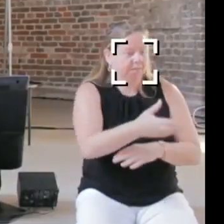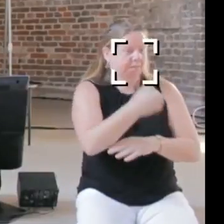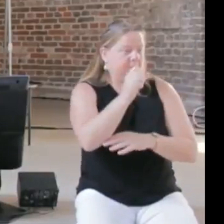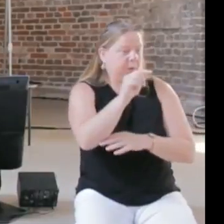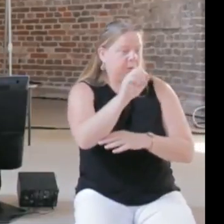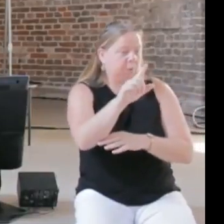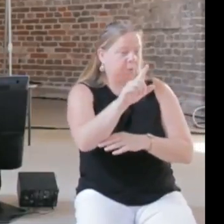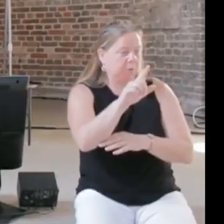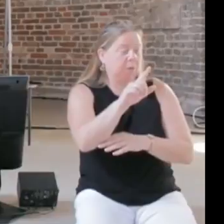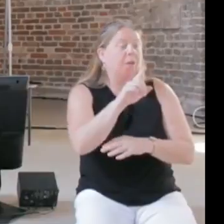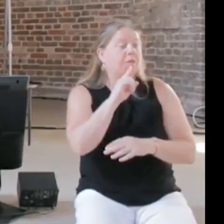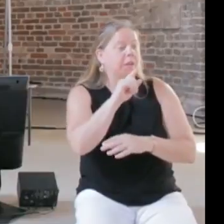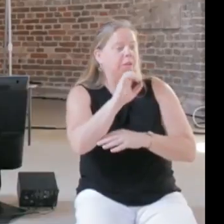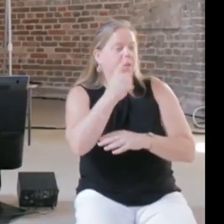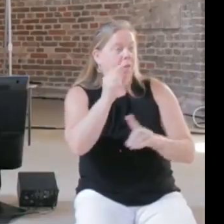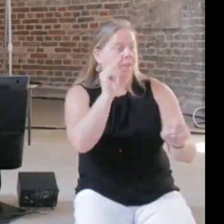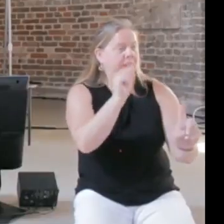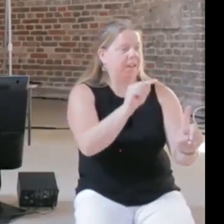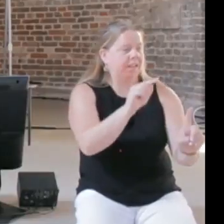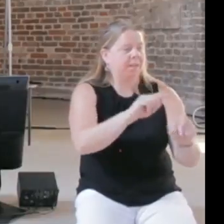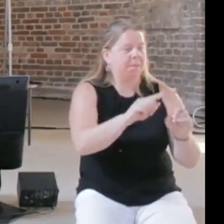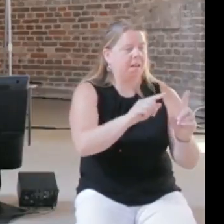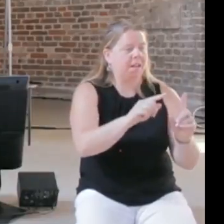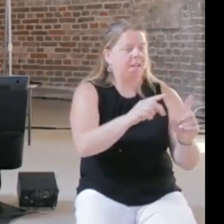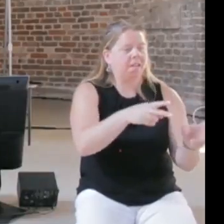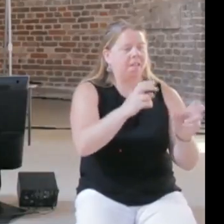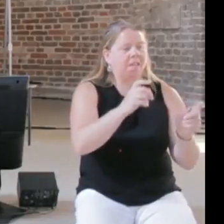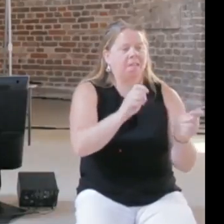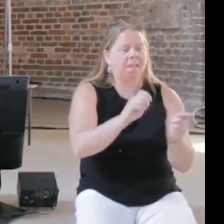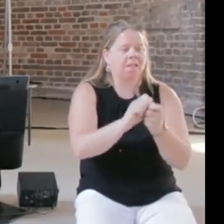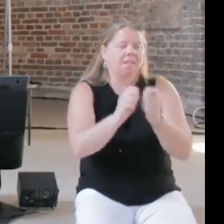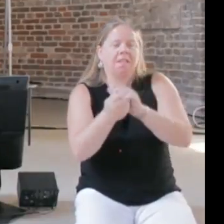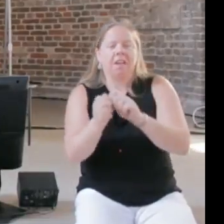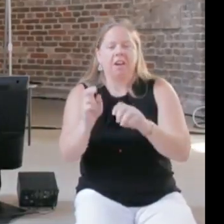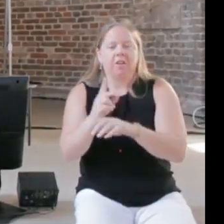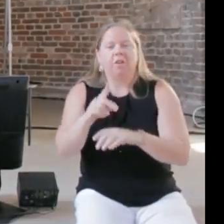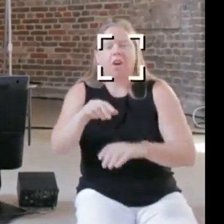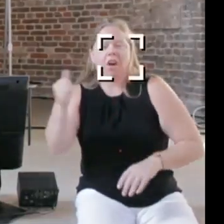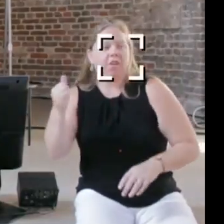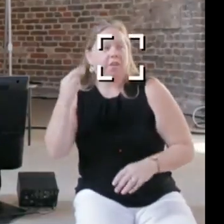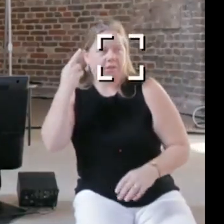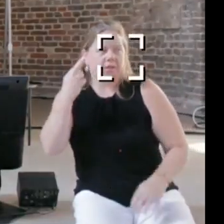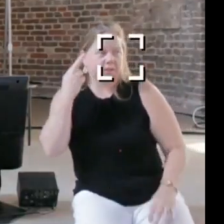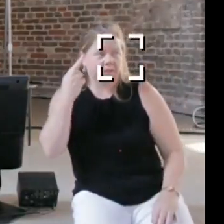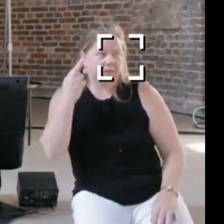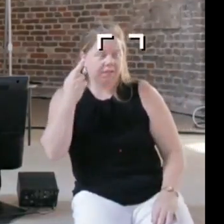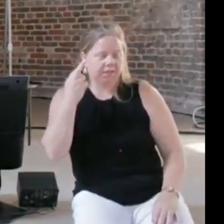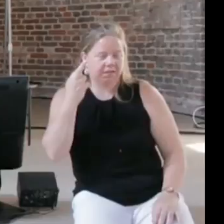they are creative, so the app is I think on the age of art for me, I think really interesting